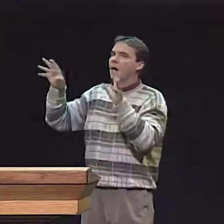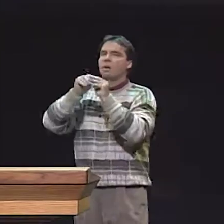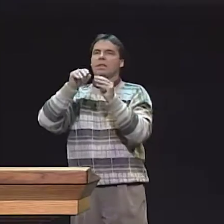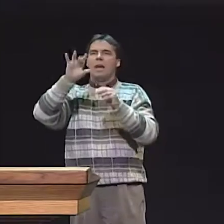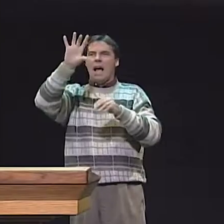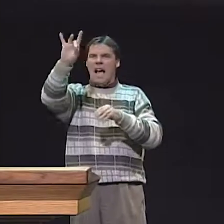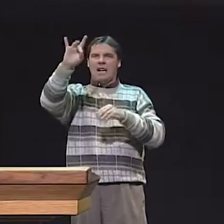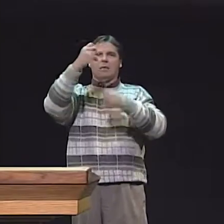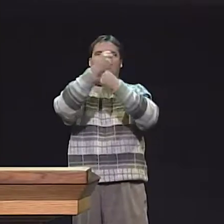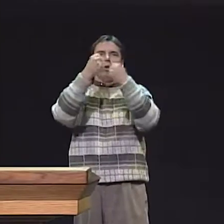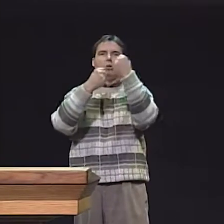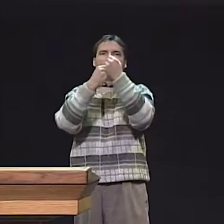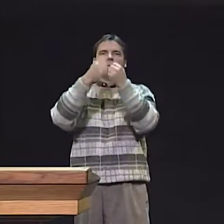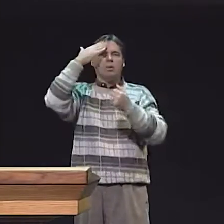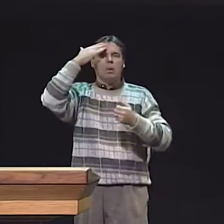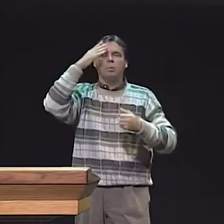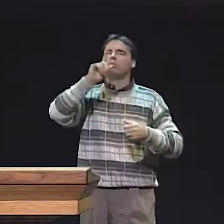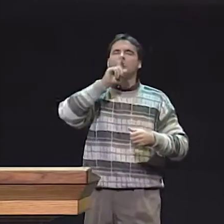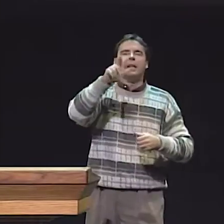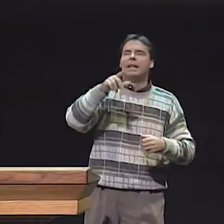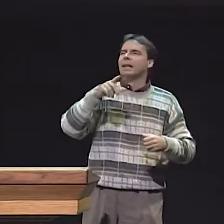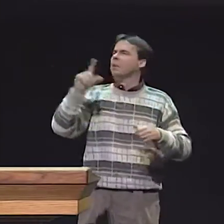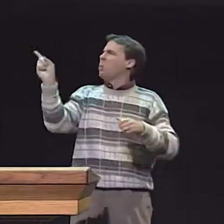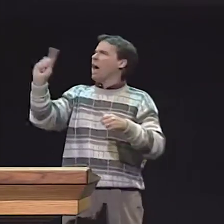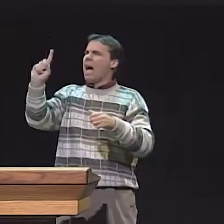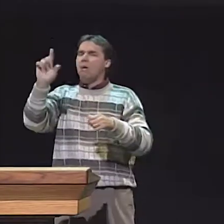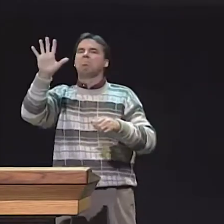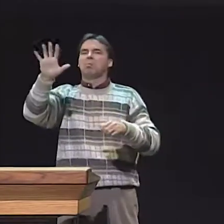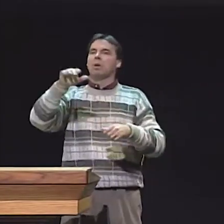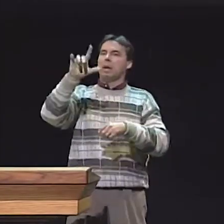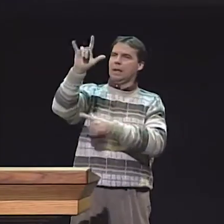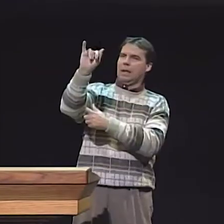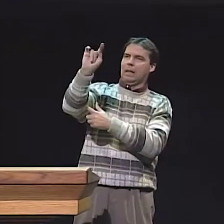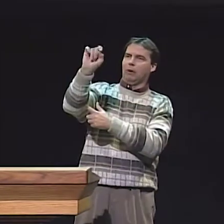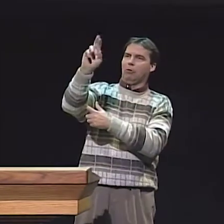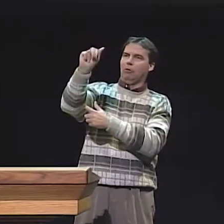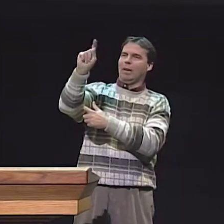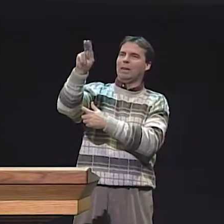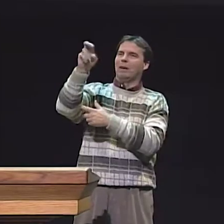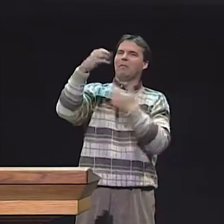THIS JUST SHOWS A PORTION OF WHAT WE LOOKED AT. THE NEXT OVERHEAD SHOWS THE REST OF IT.